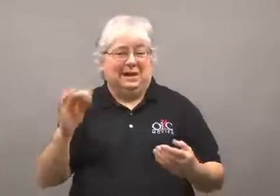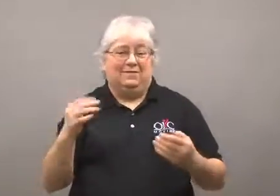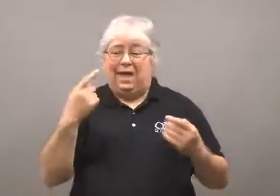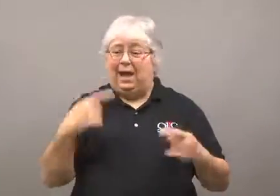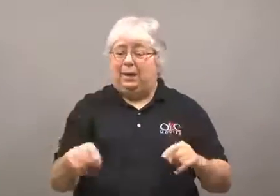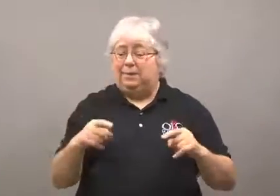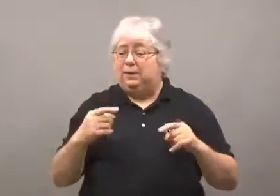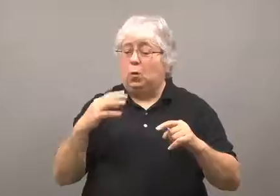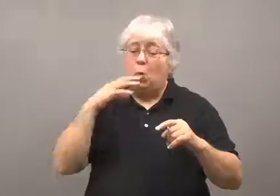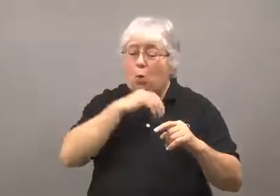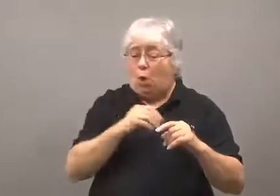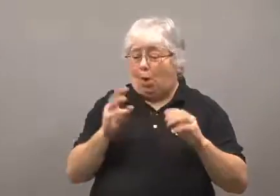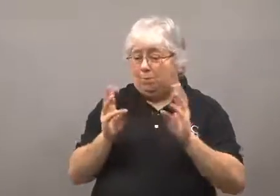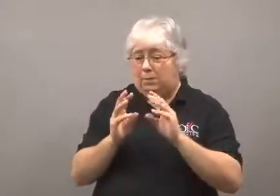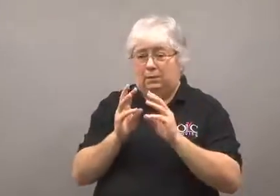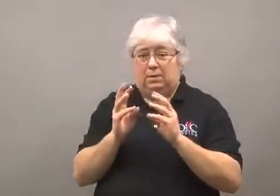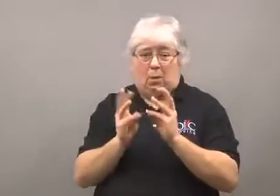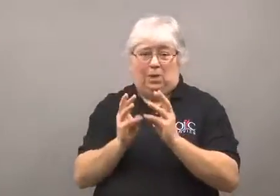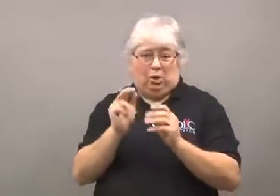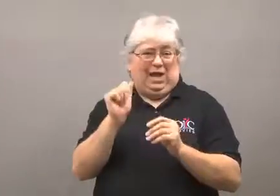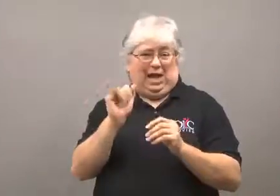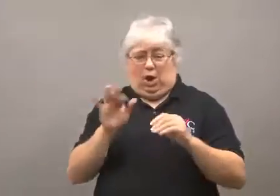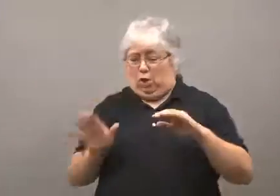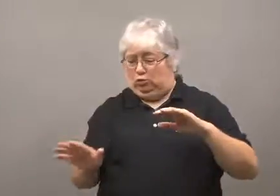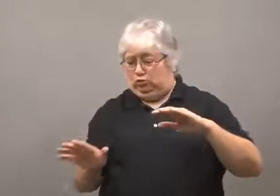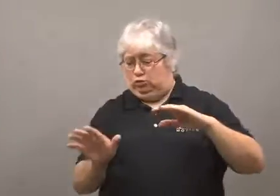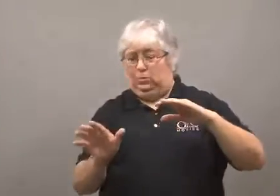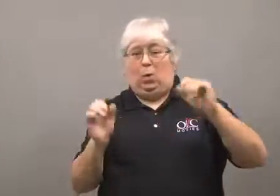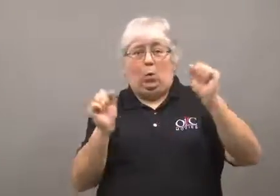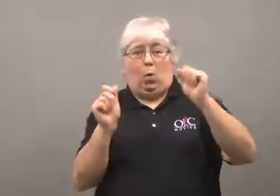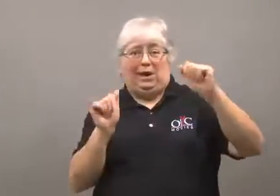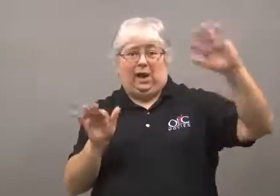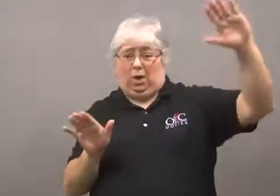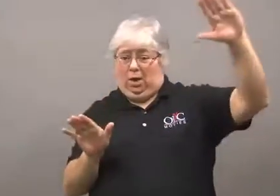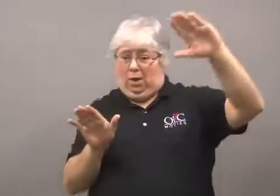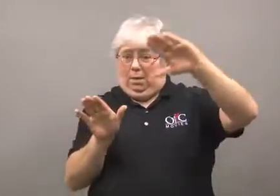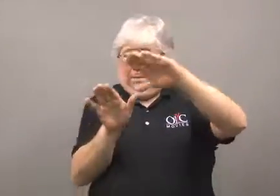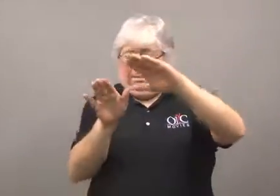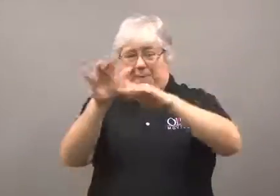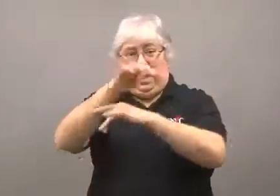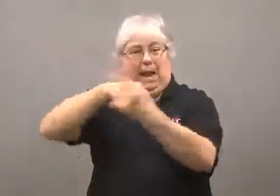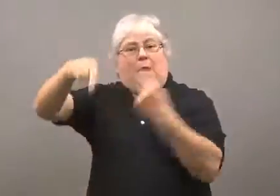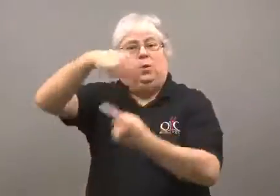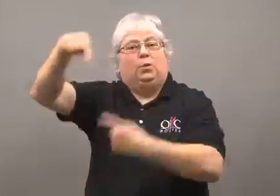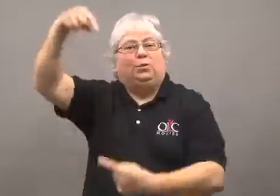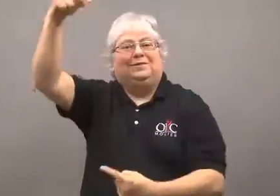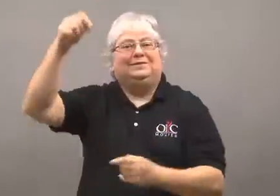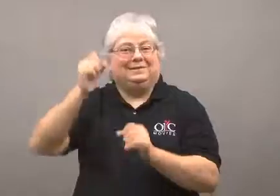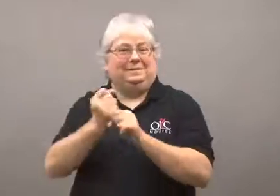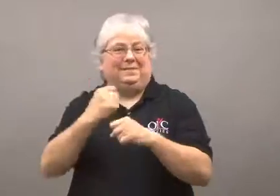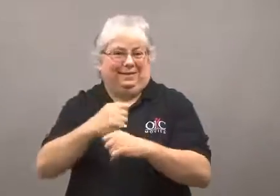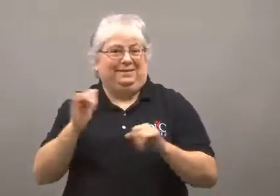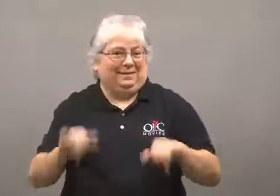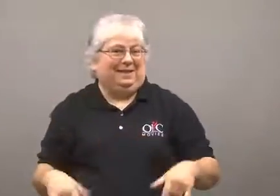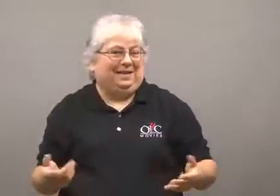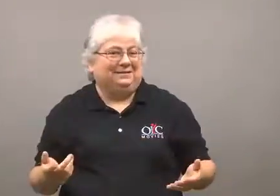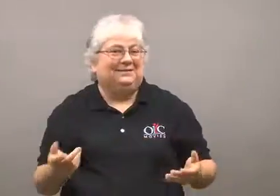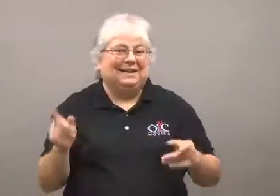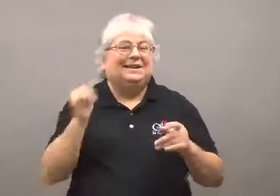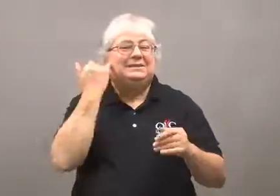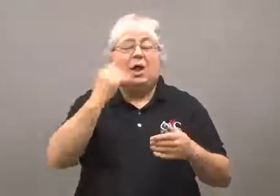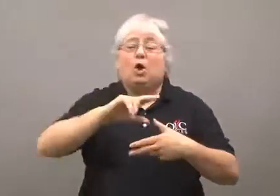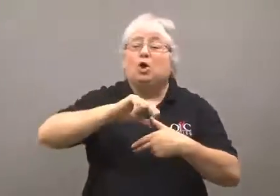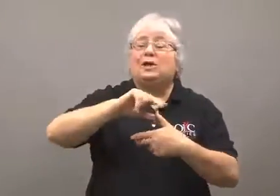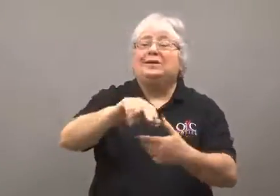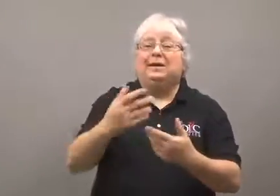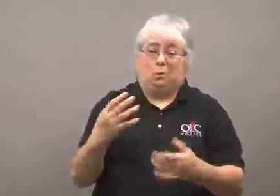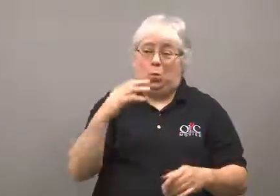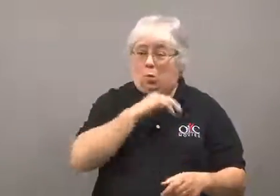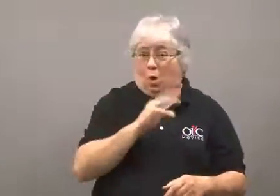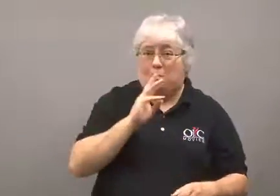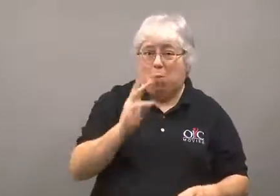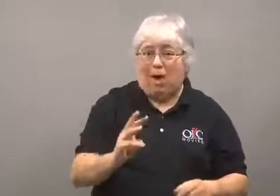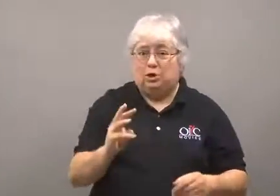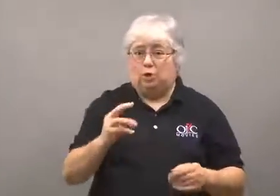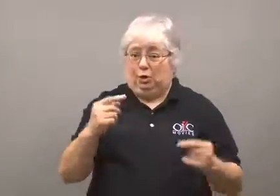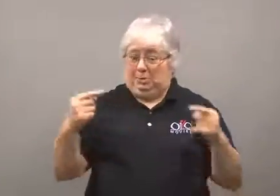They are caused by a collision of warm and cold fronts.